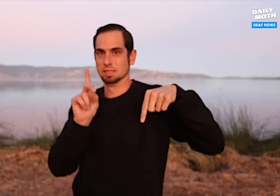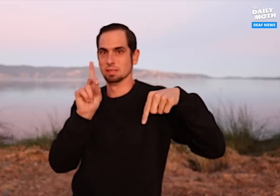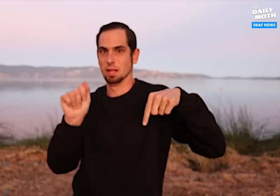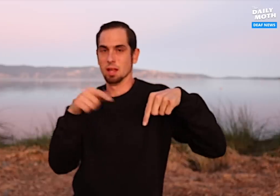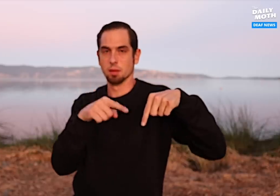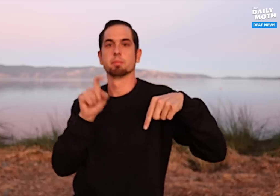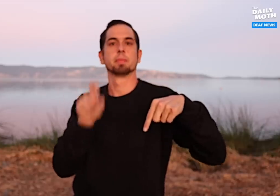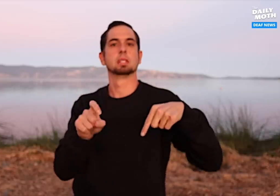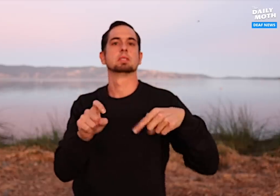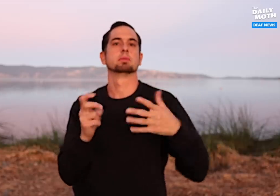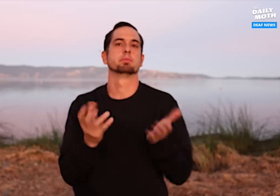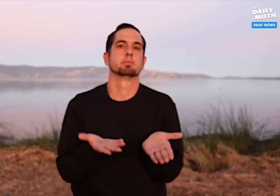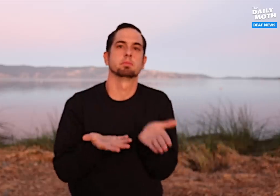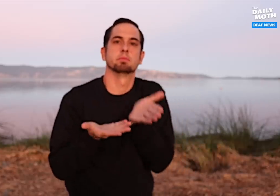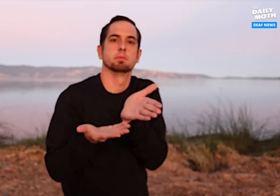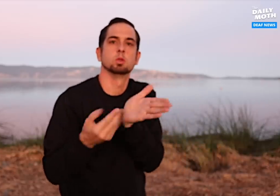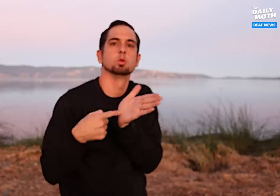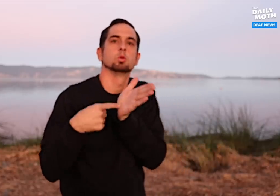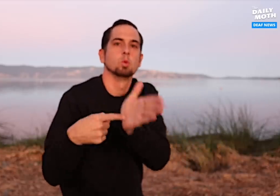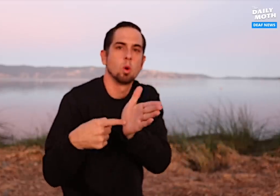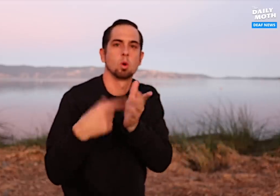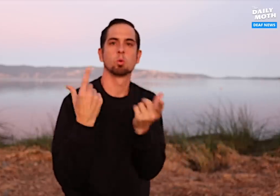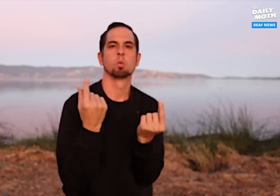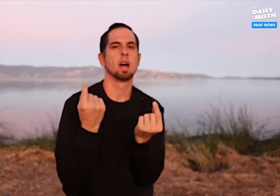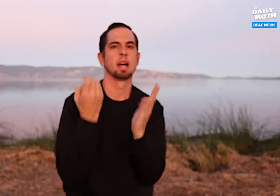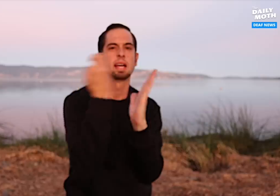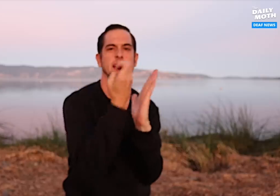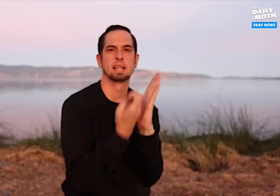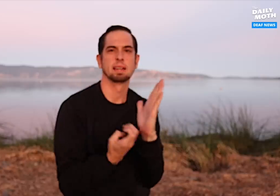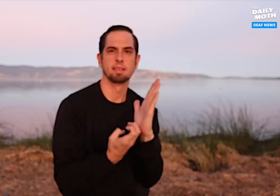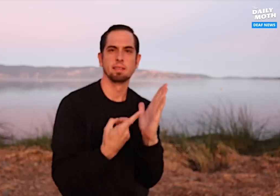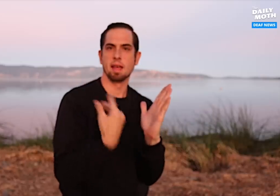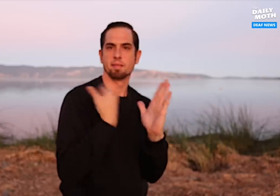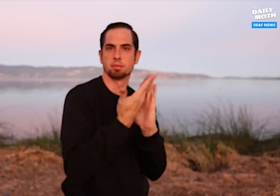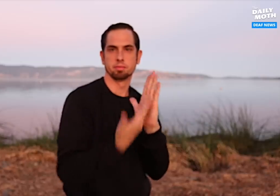has to show what kind of evidence they have against